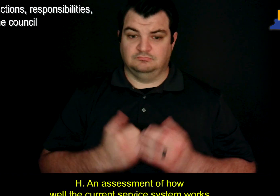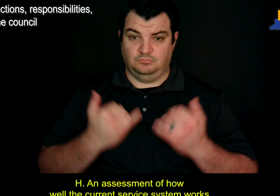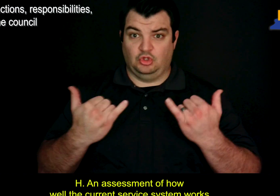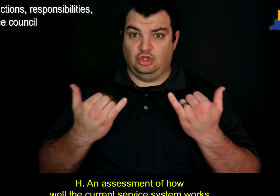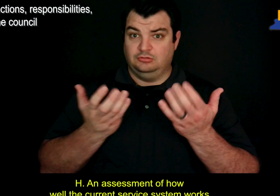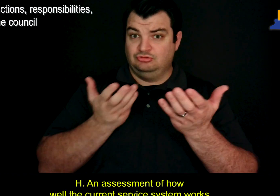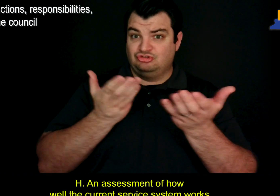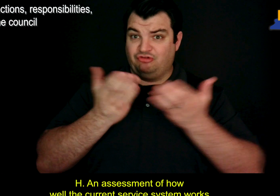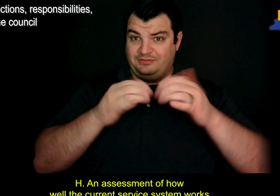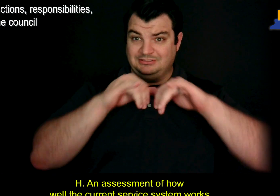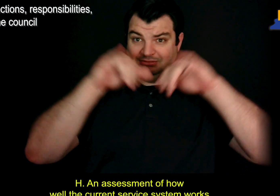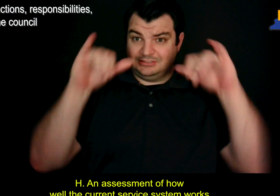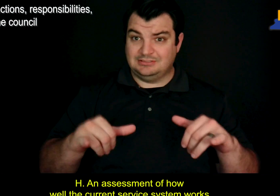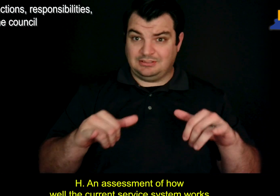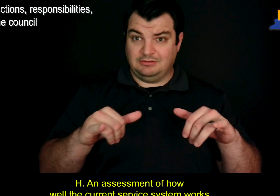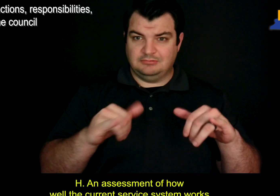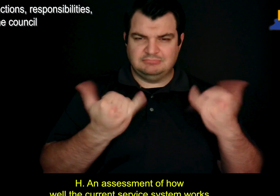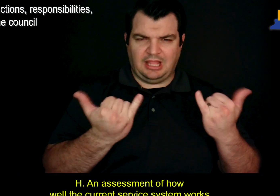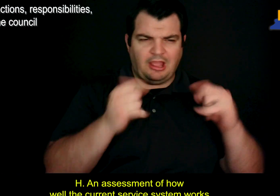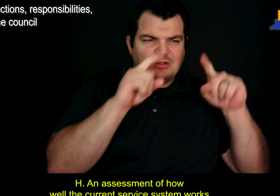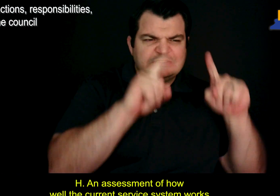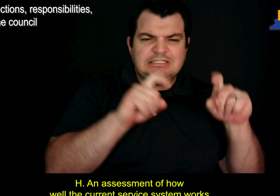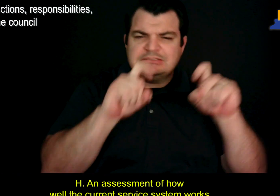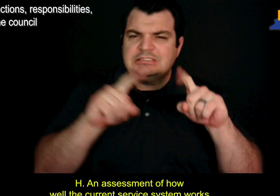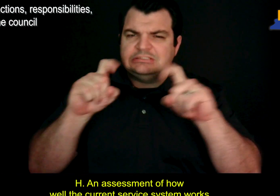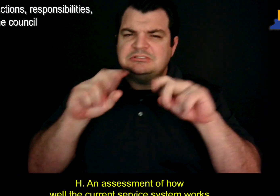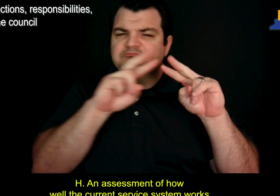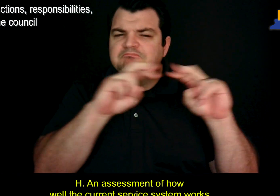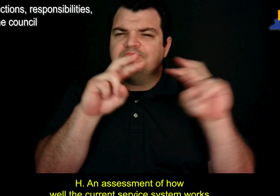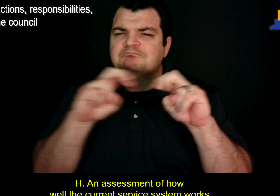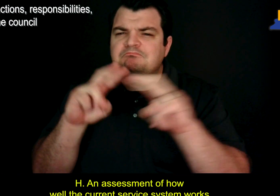H. An assessment of how well the current service system works